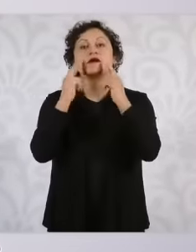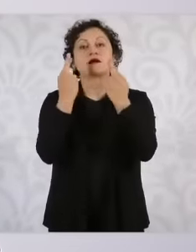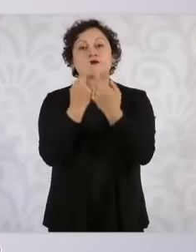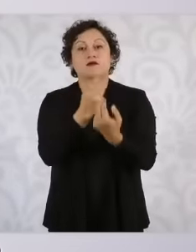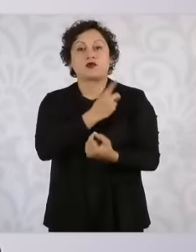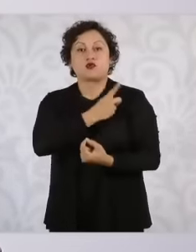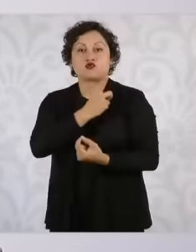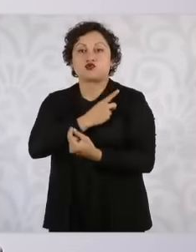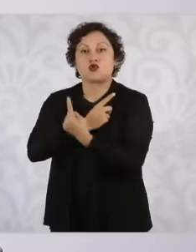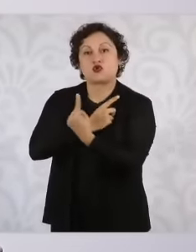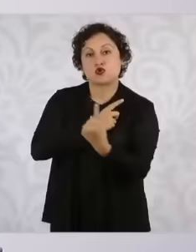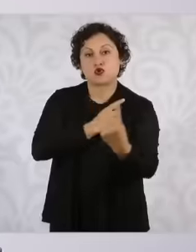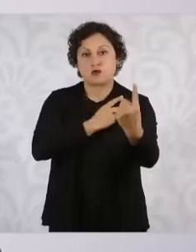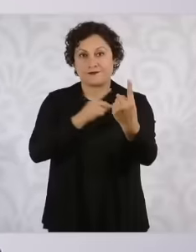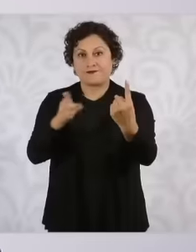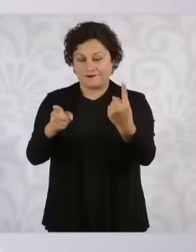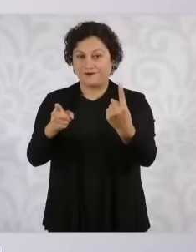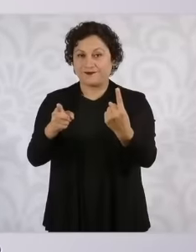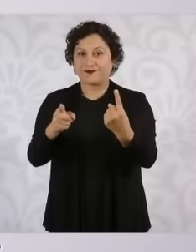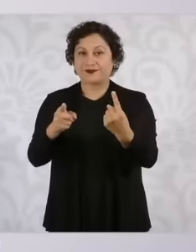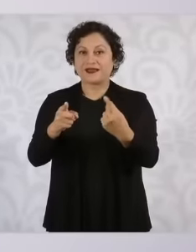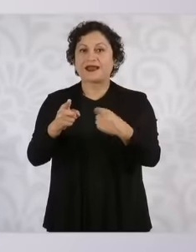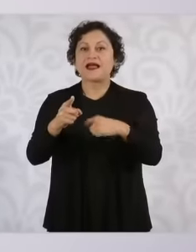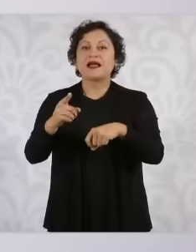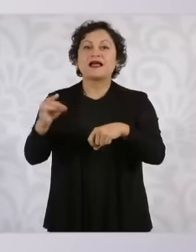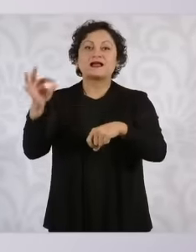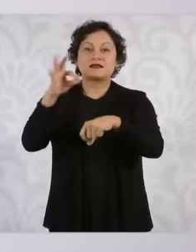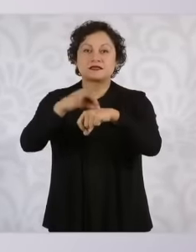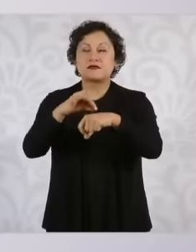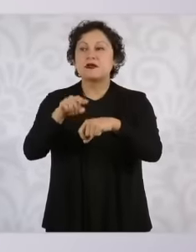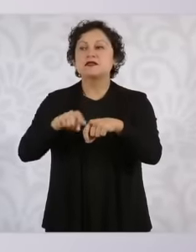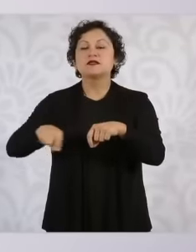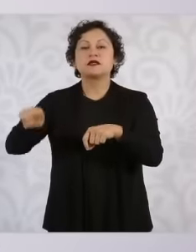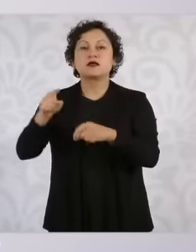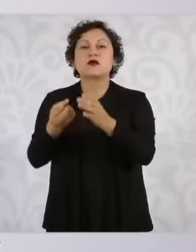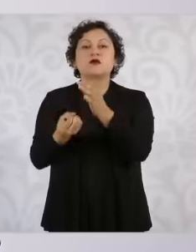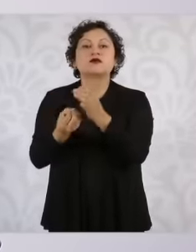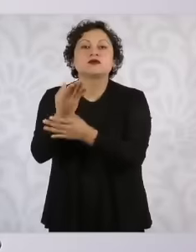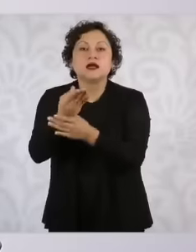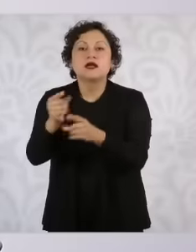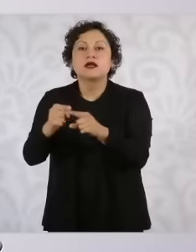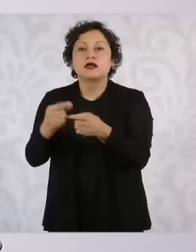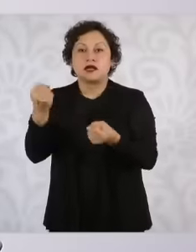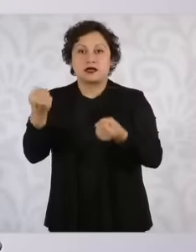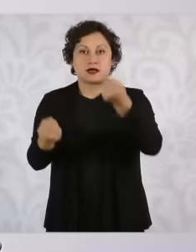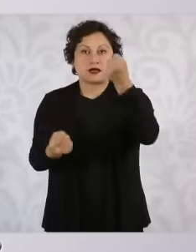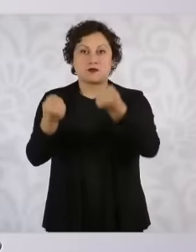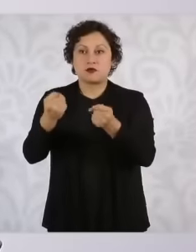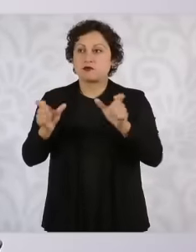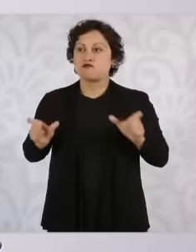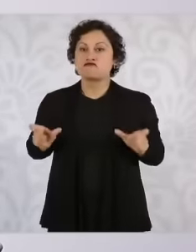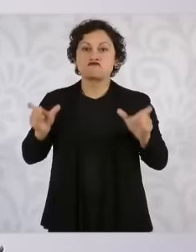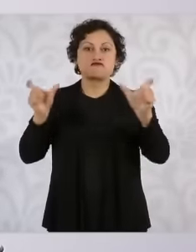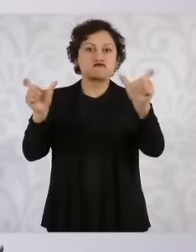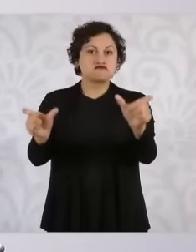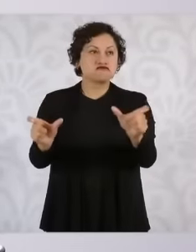Chilpancingo and heads towards petaquillas in his truck without escorts without a driver we know that he was going